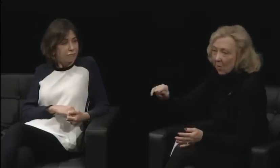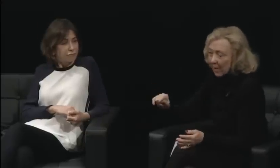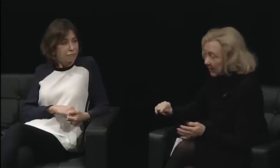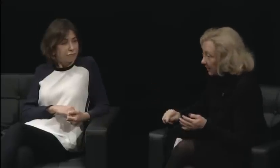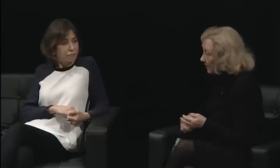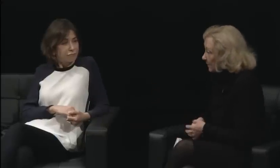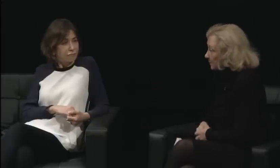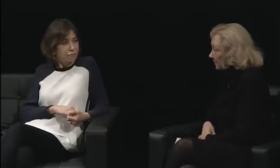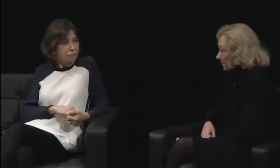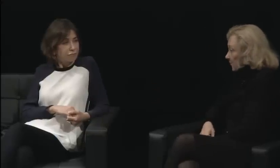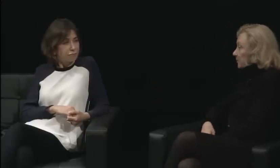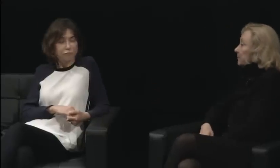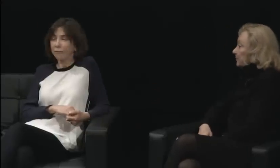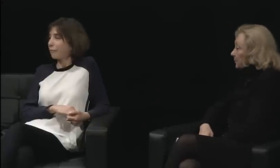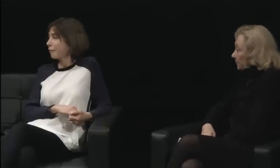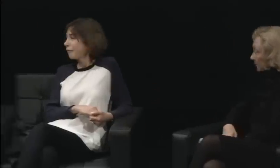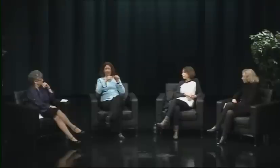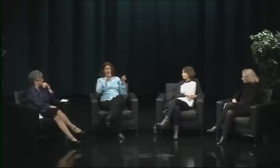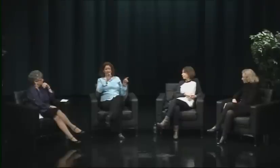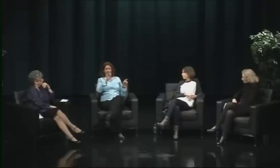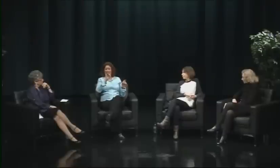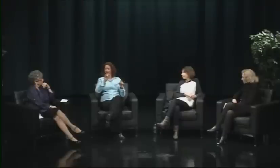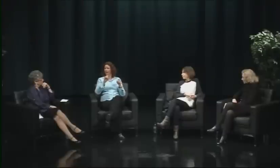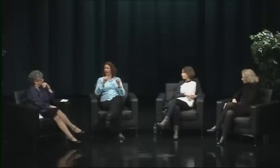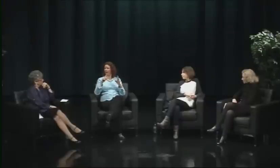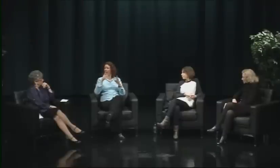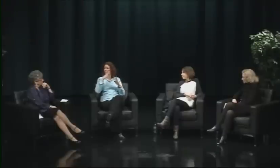That was the role of women, I'd say.